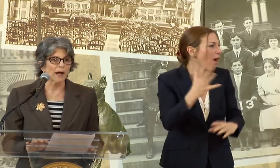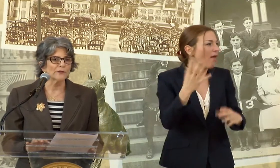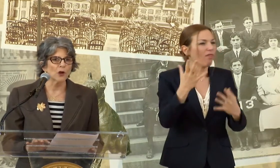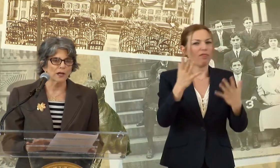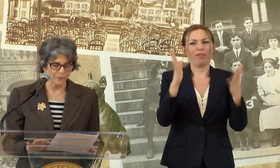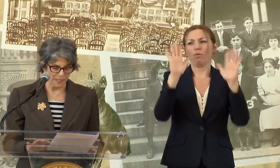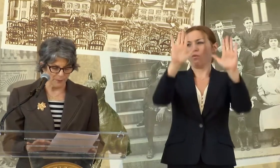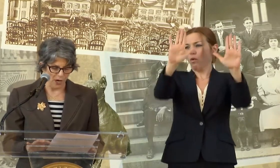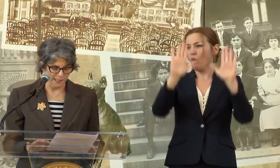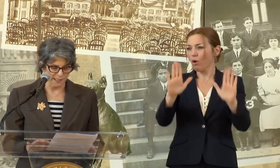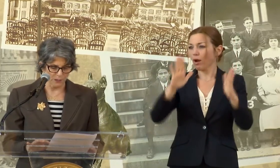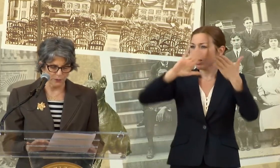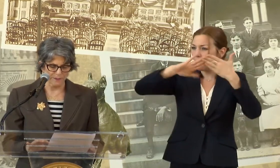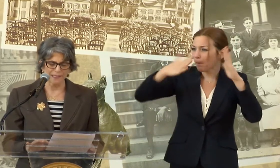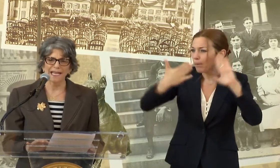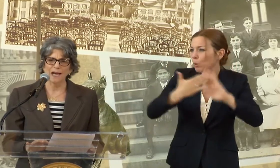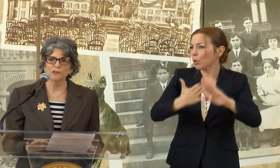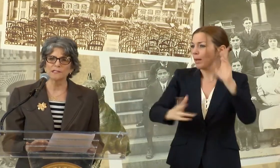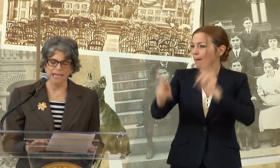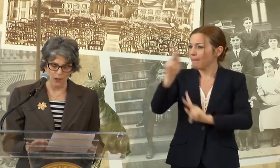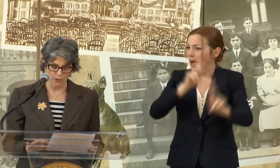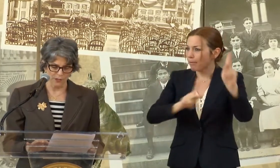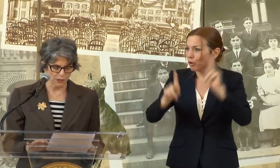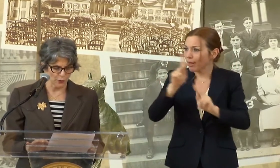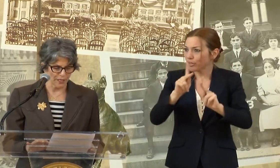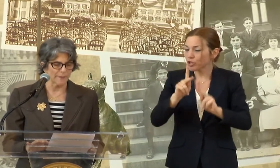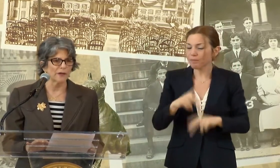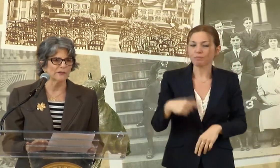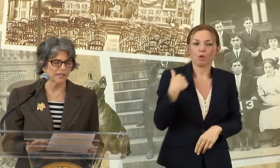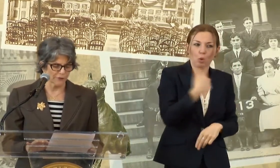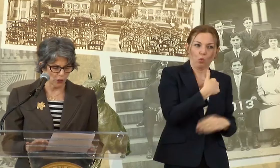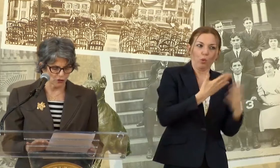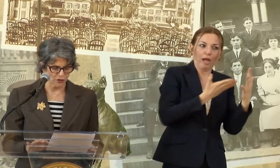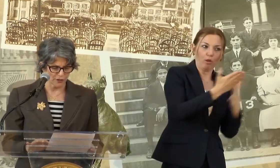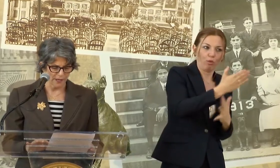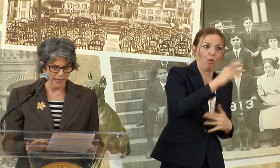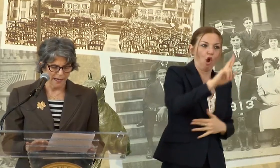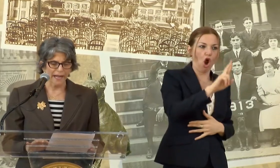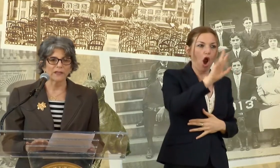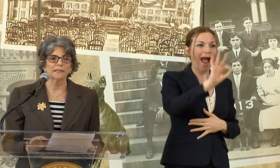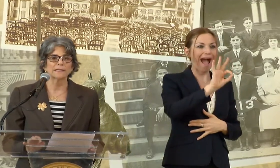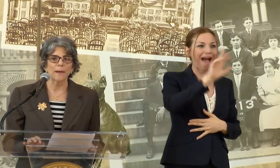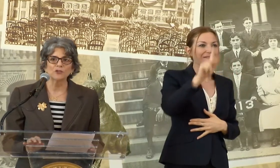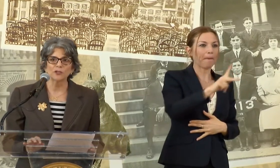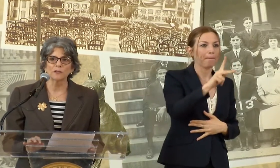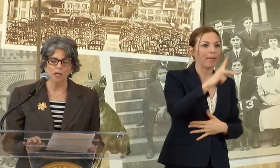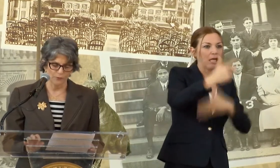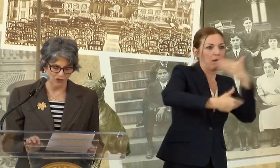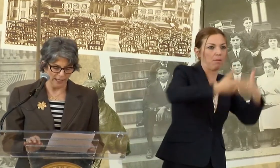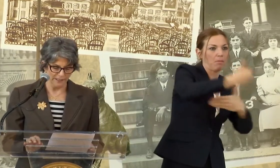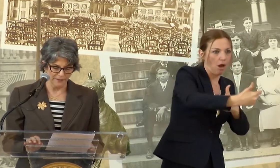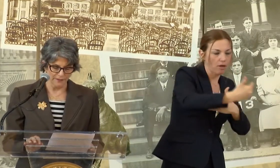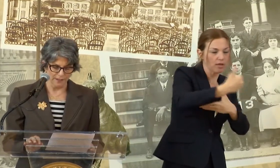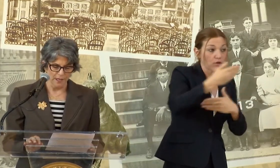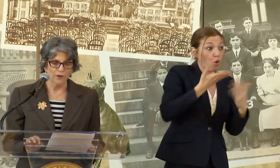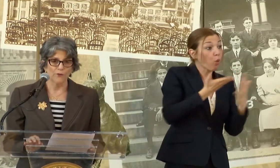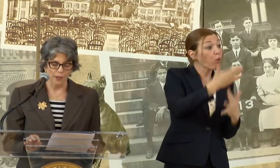THROUGHOUT THE RFP PROCESS WE SPENT COUNTLESS AREAS LEARNING ABOUT THE DEAF CULTURE AND THE EXCEPTIONAL OBJECTIVES FRED